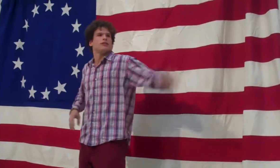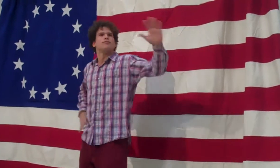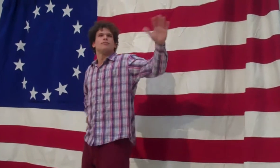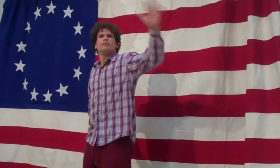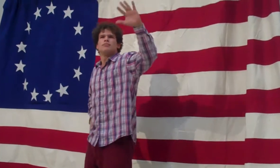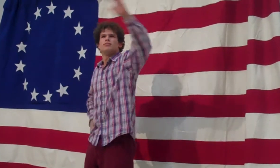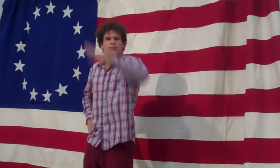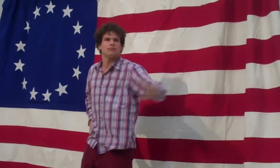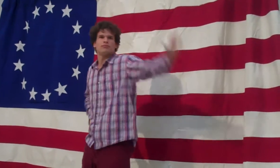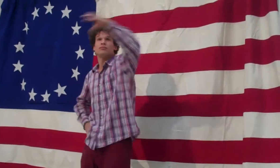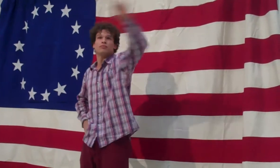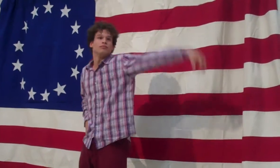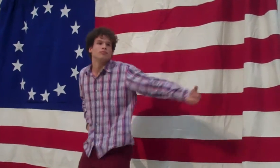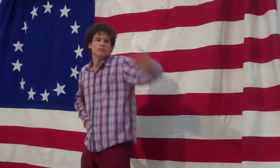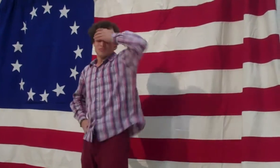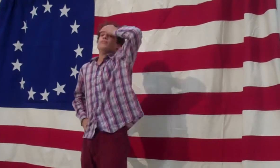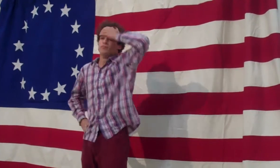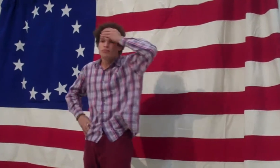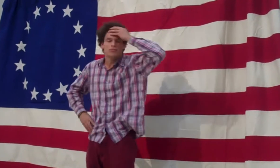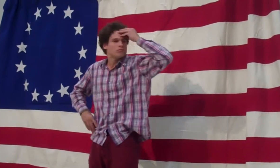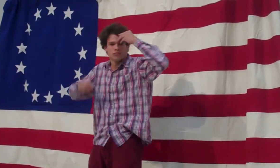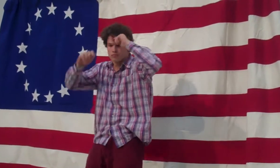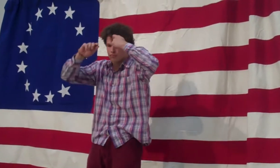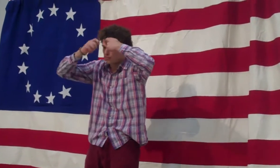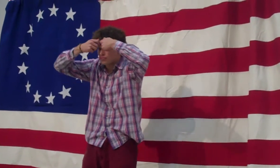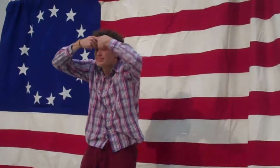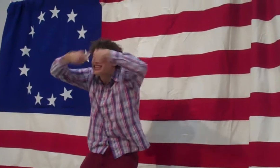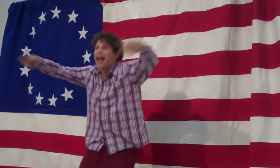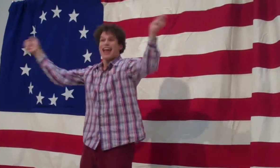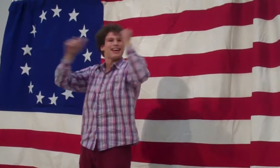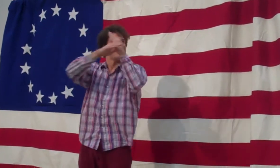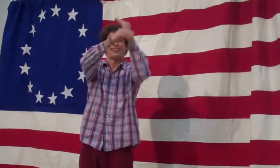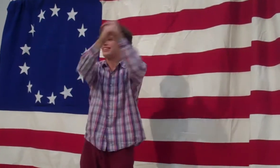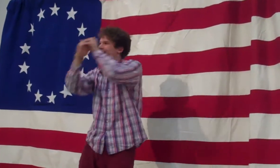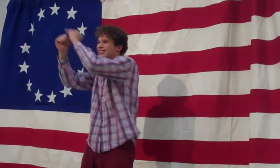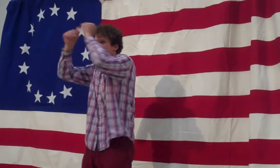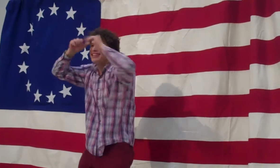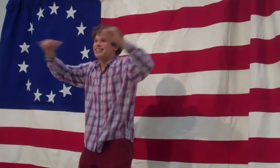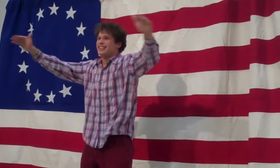They also seem to ring out loud and free.